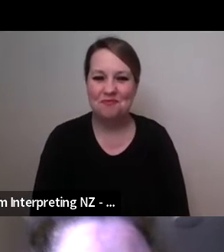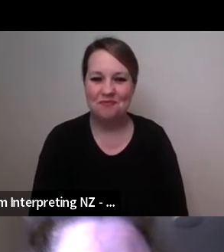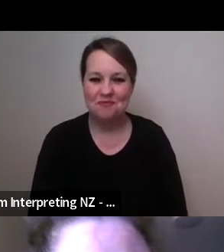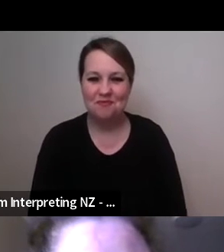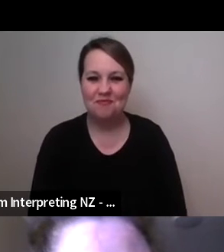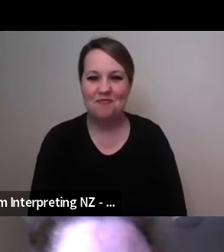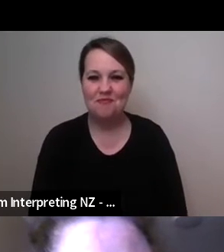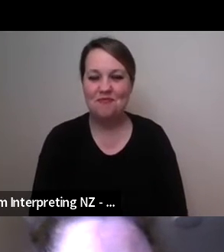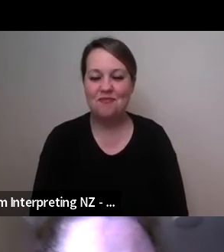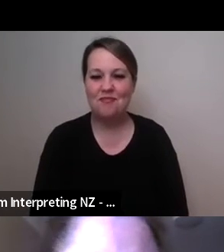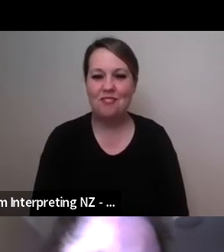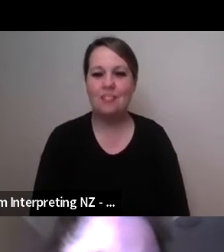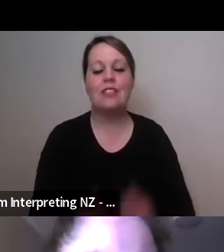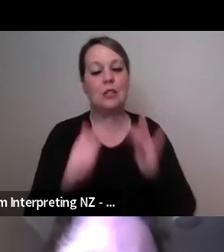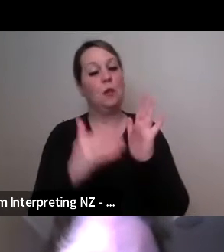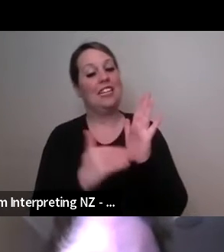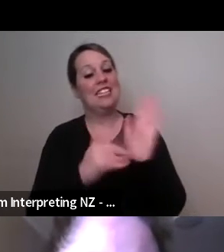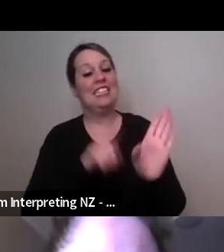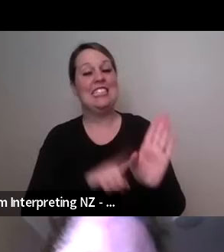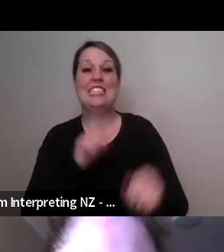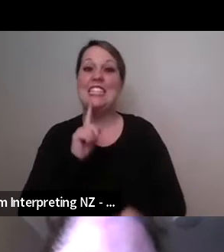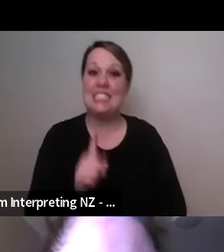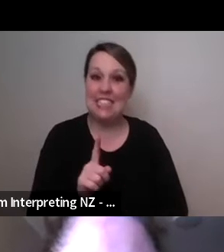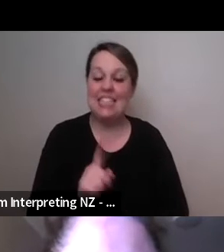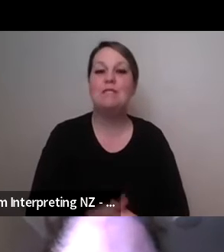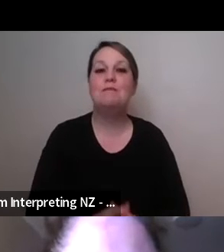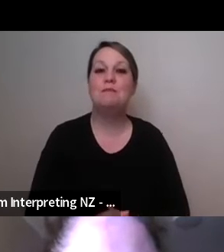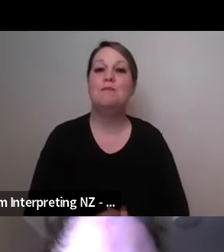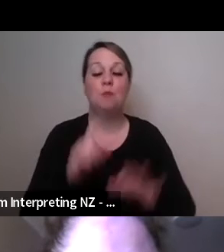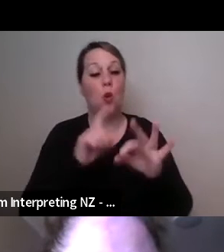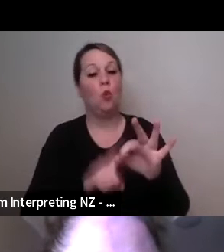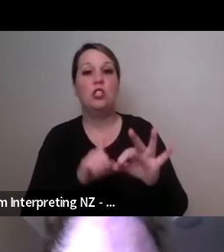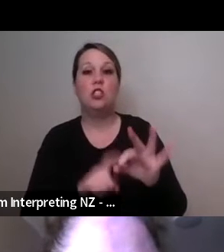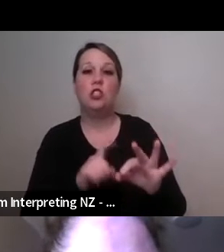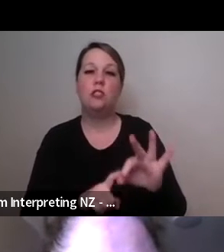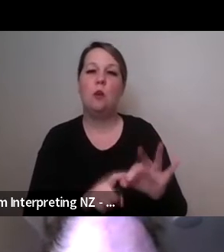so simple but big question here, what has been the most challenging project for you and why